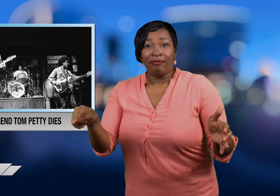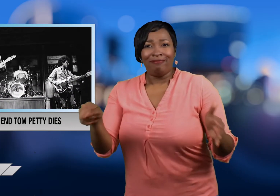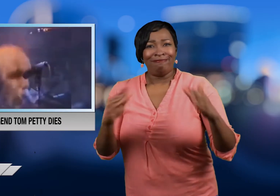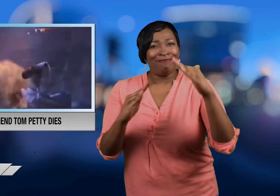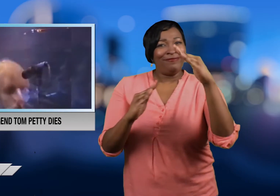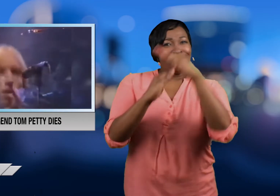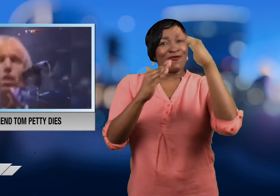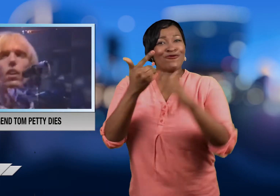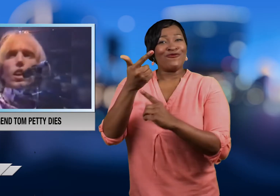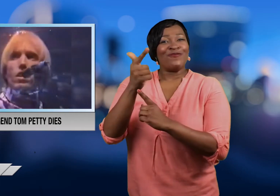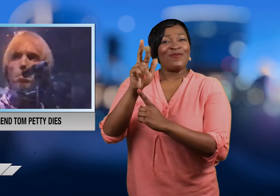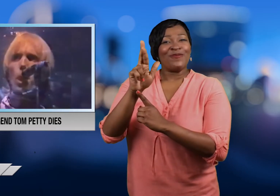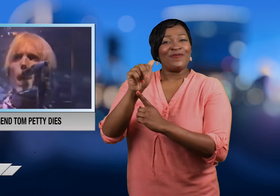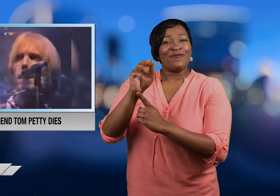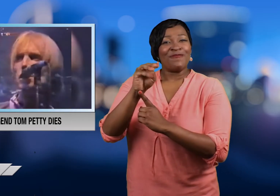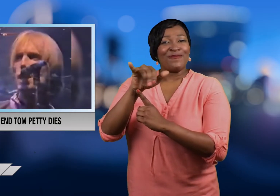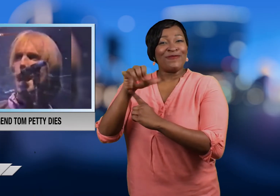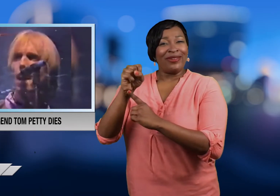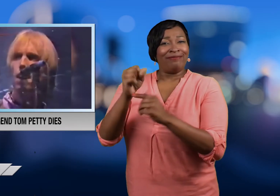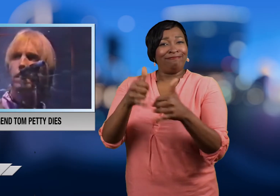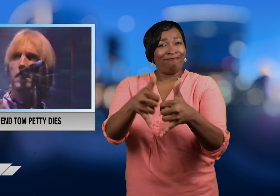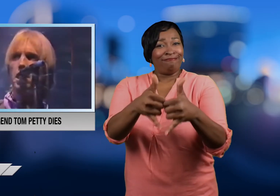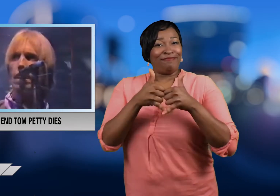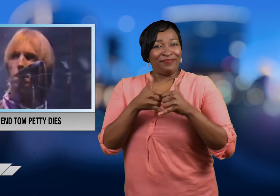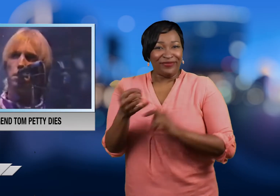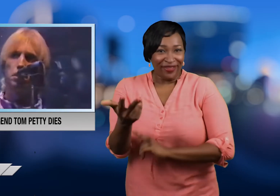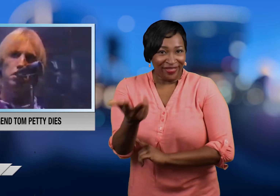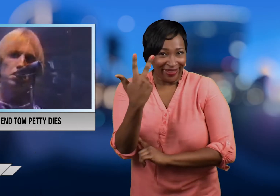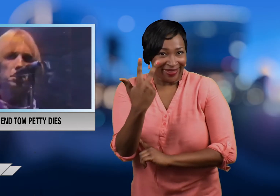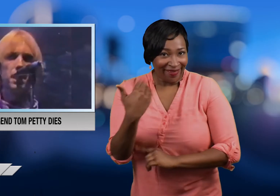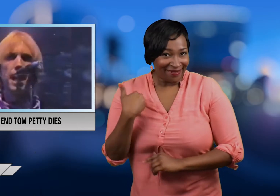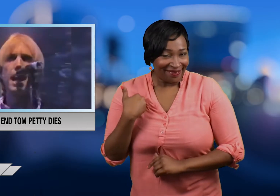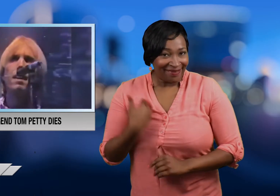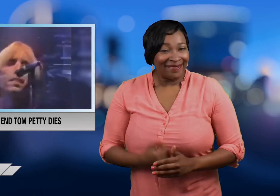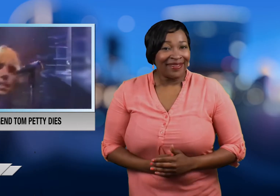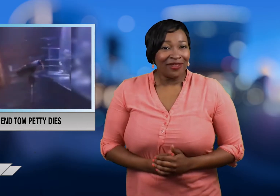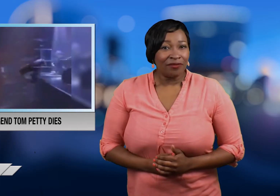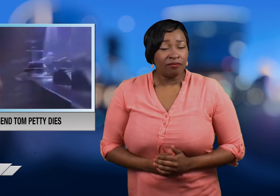including 3 Grammy awards.